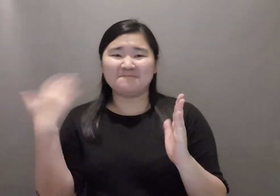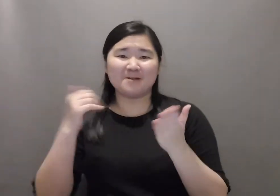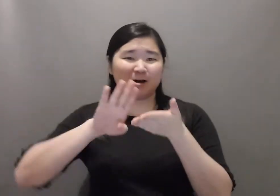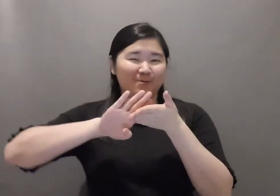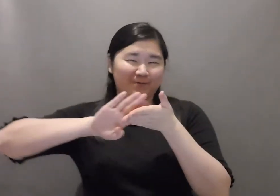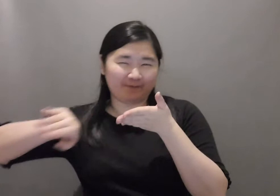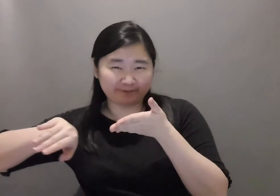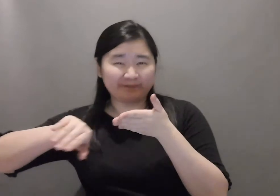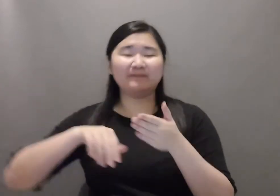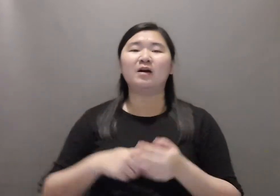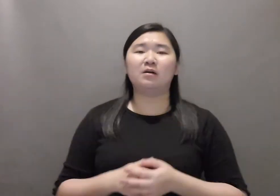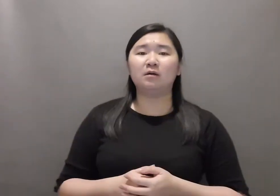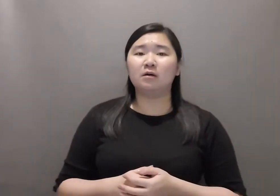It is better to remove them.